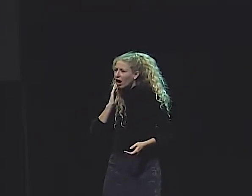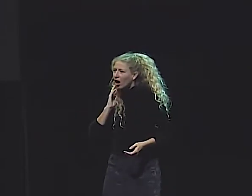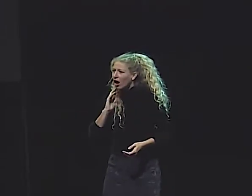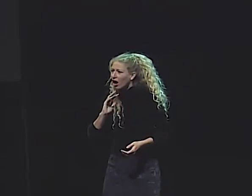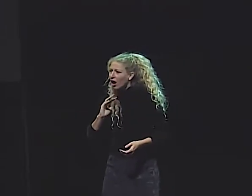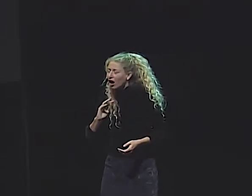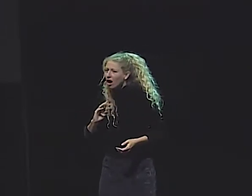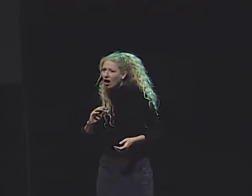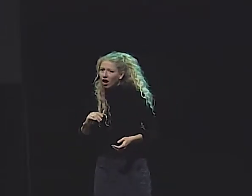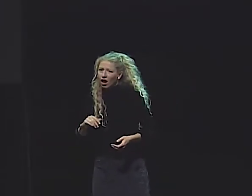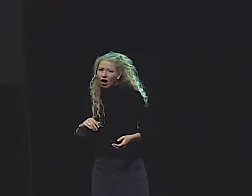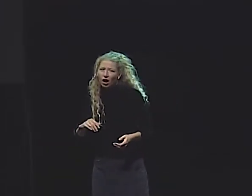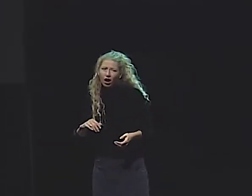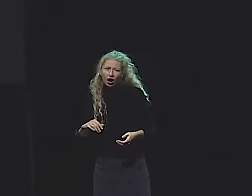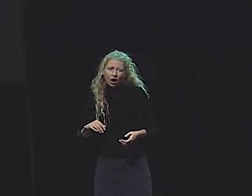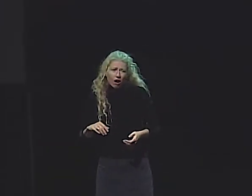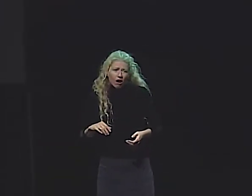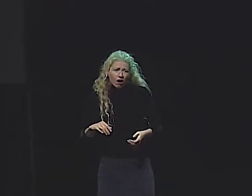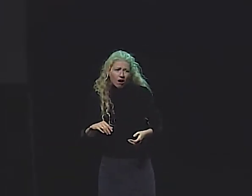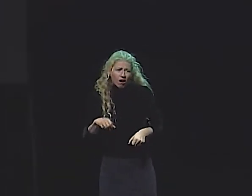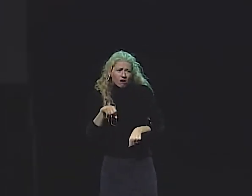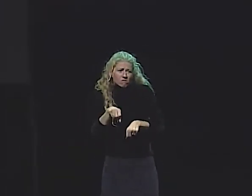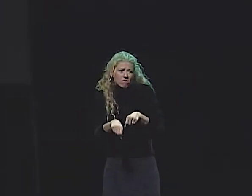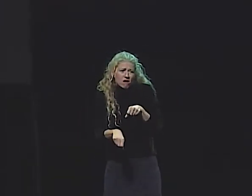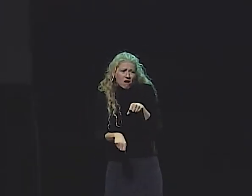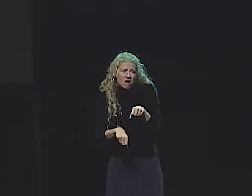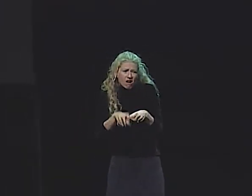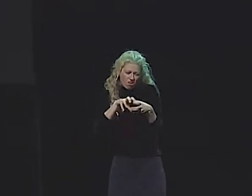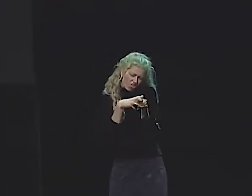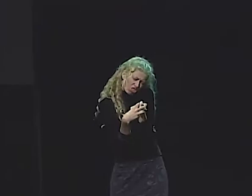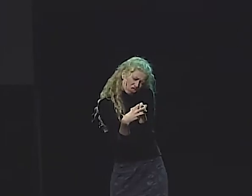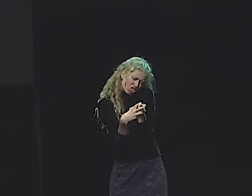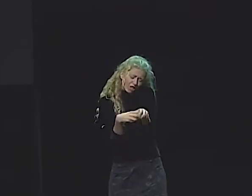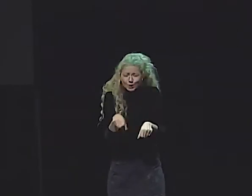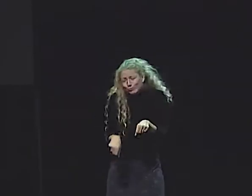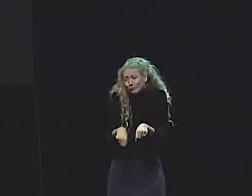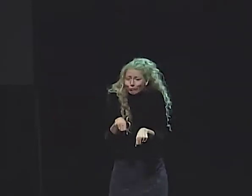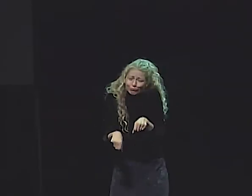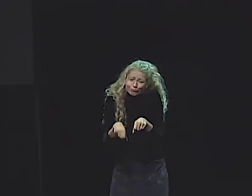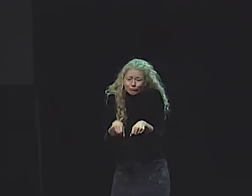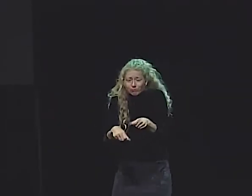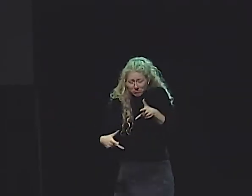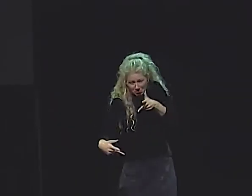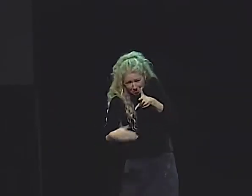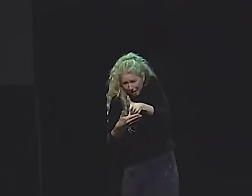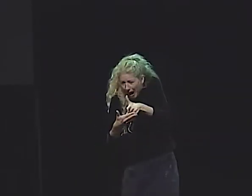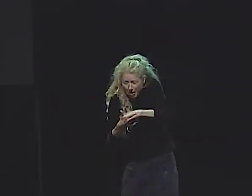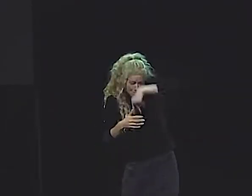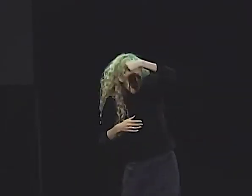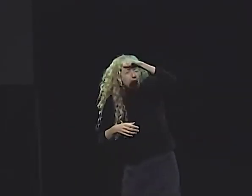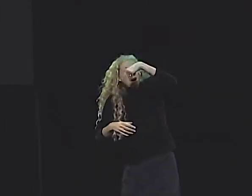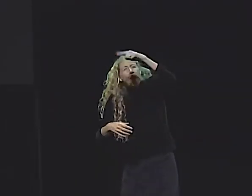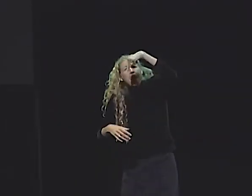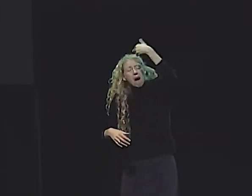AND THEN CRASHED INTO SOMETHING, FLIPPED, AND THEN LANDED AND WAS DESTROYED. IN ANOTHER AREA, THERE WAS AN OLD BICYCLE